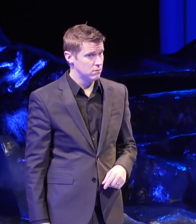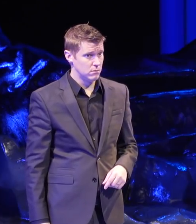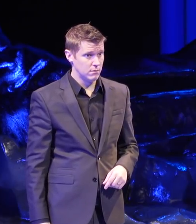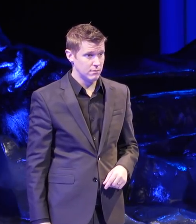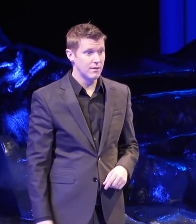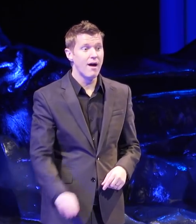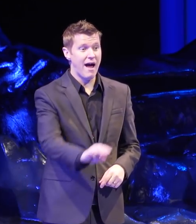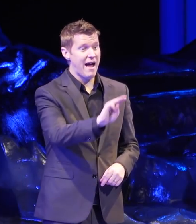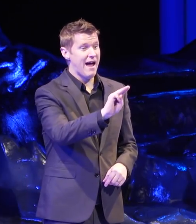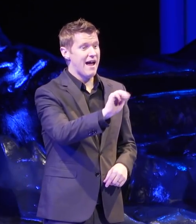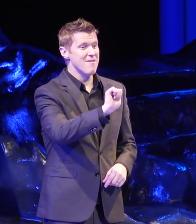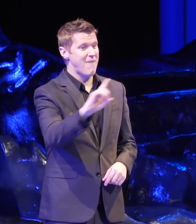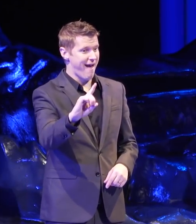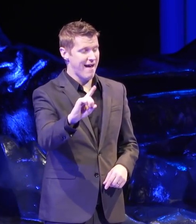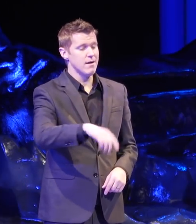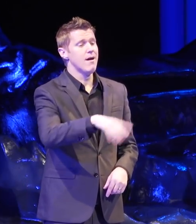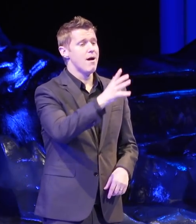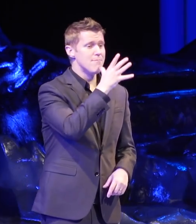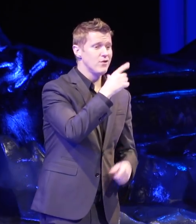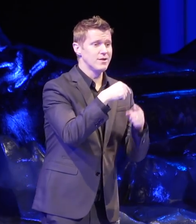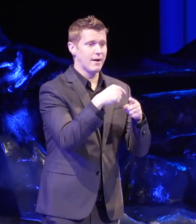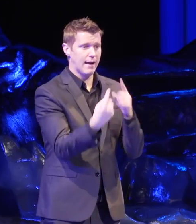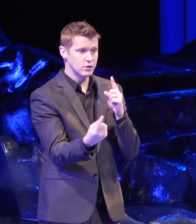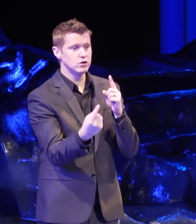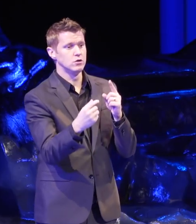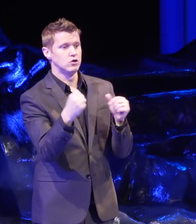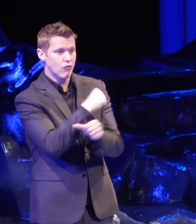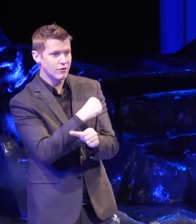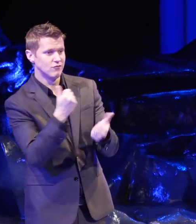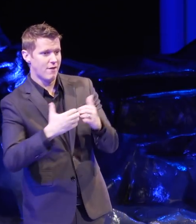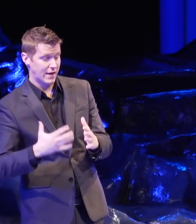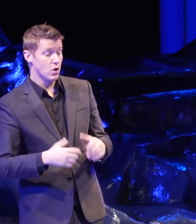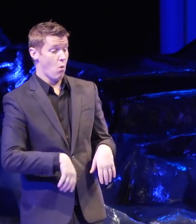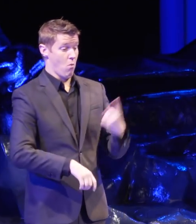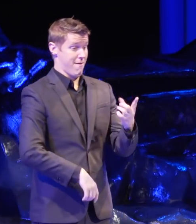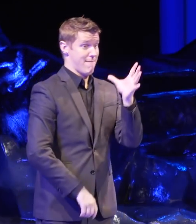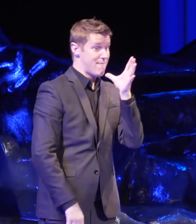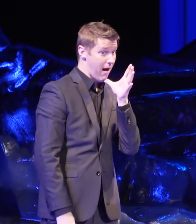MADD, that's right. Mothers Against Drunk Driving. So a mom and then a group of moms took this on.